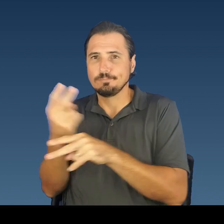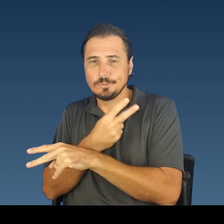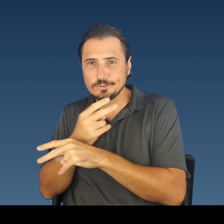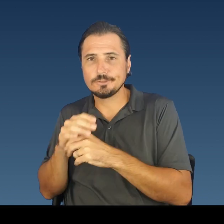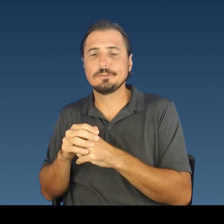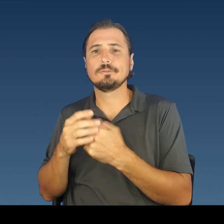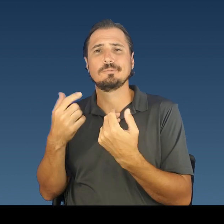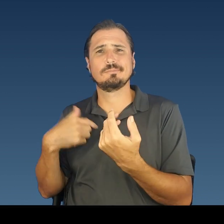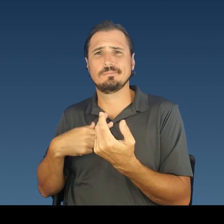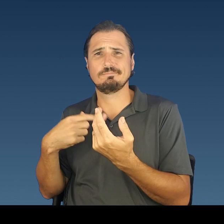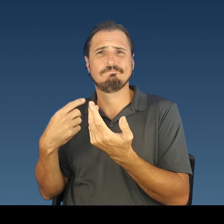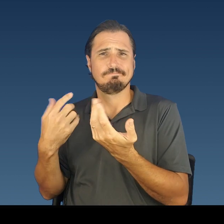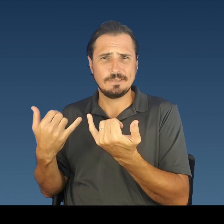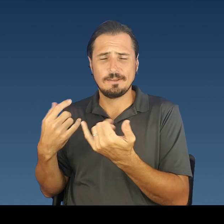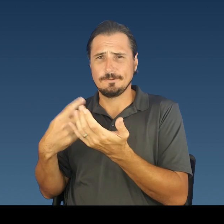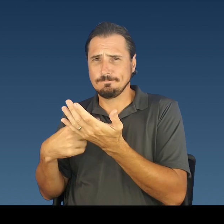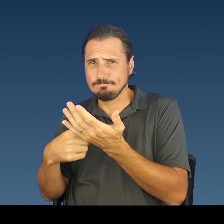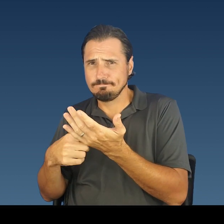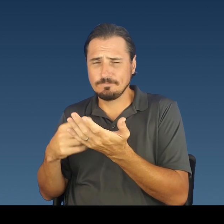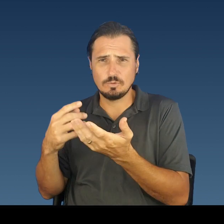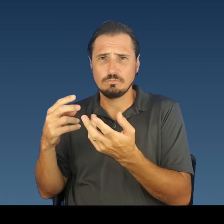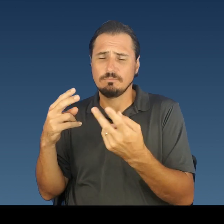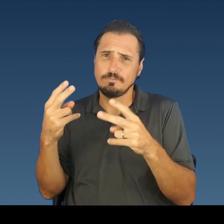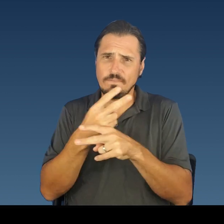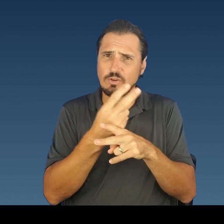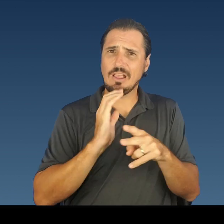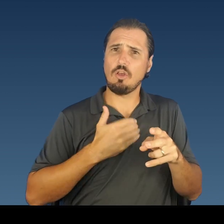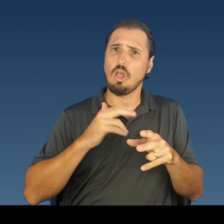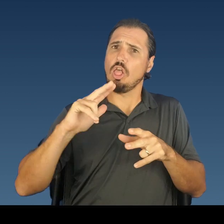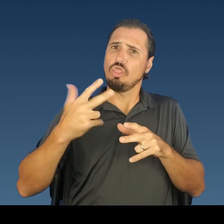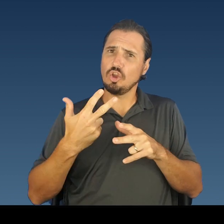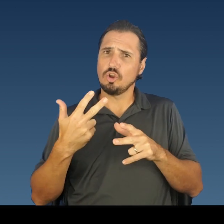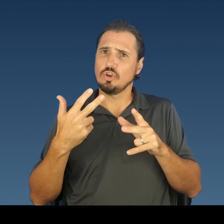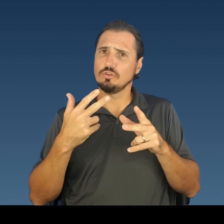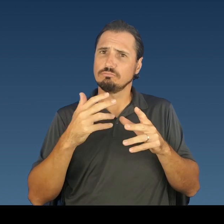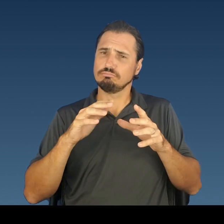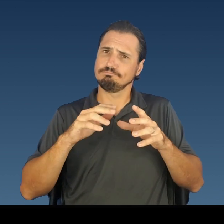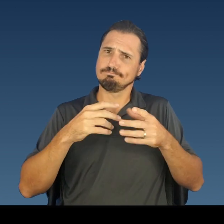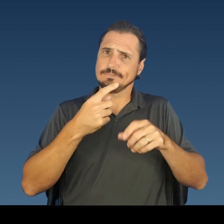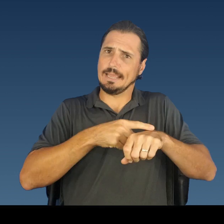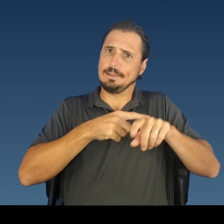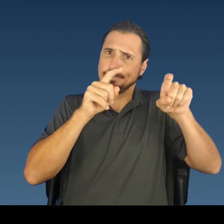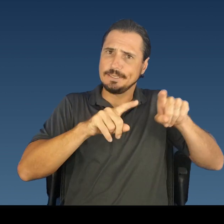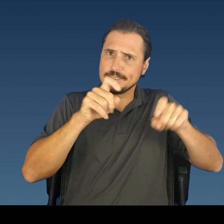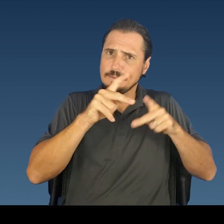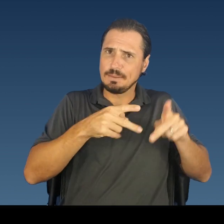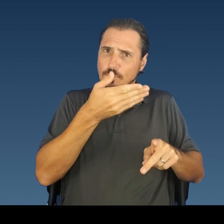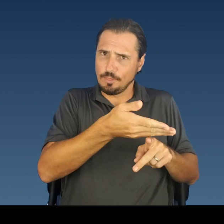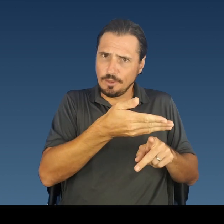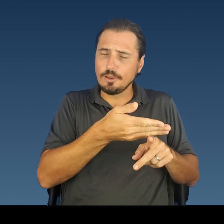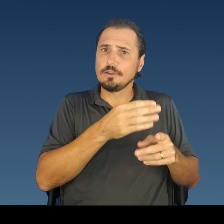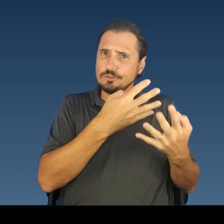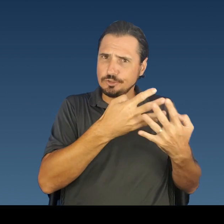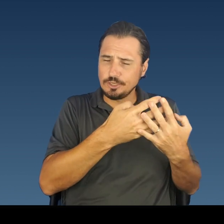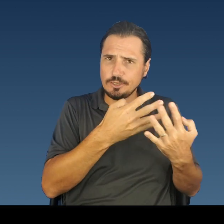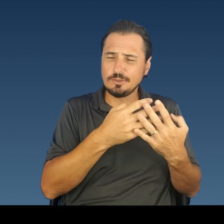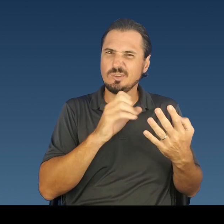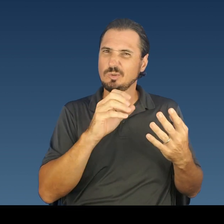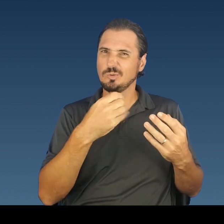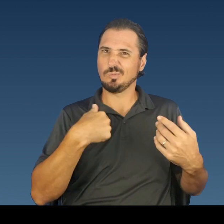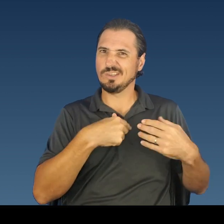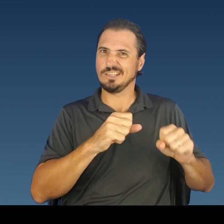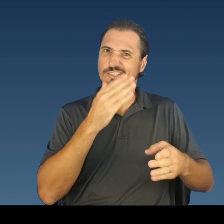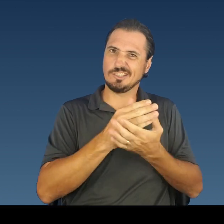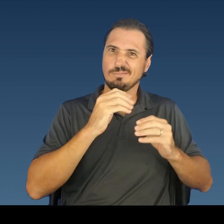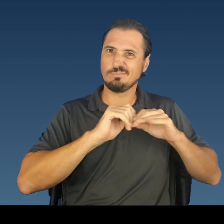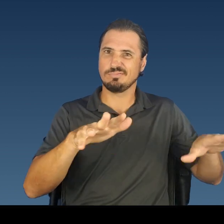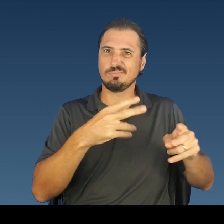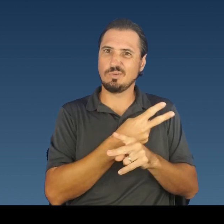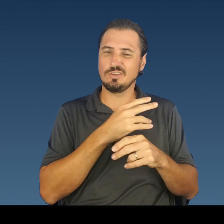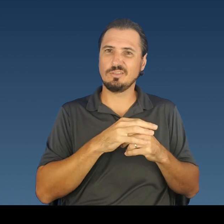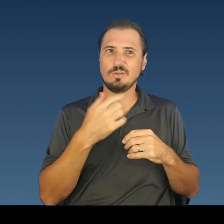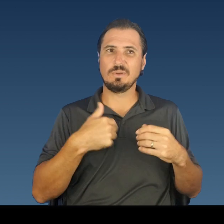We are also conducting our third round of testing today at our correctional center in hopes of controlling the outbreak there. We currently have 51 primary or secondary cases in this setting.